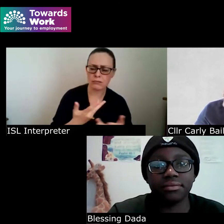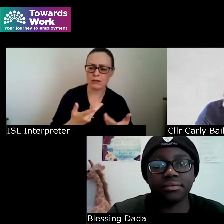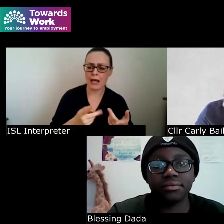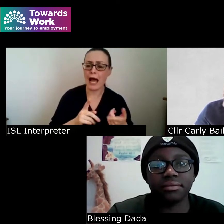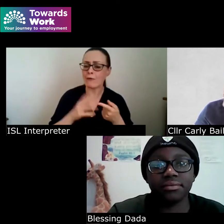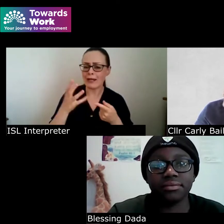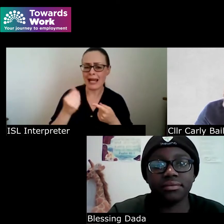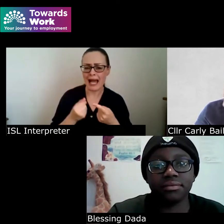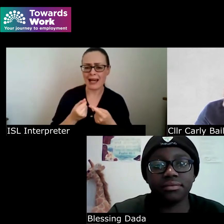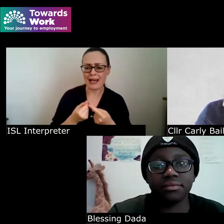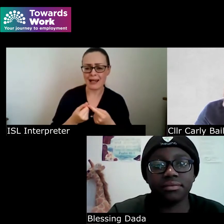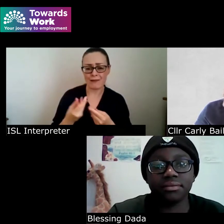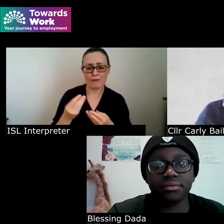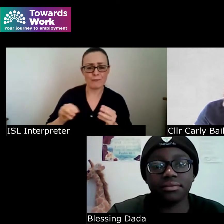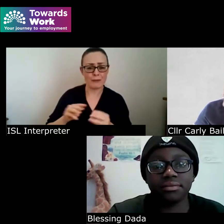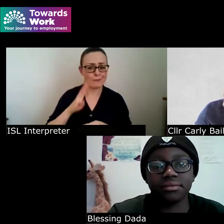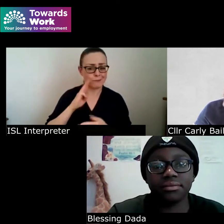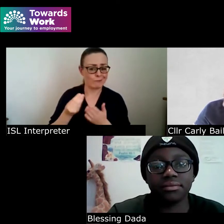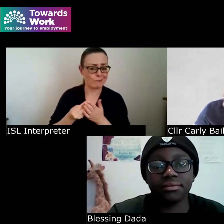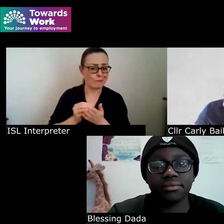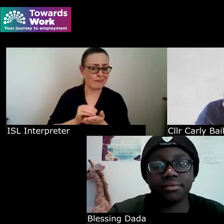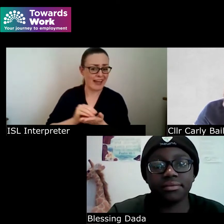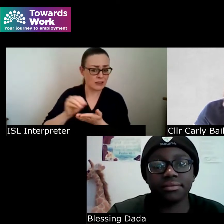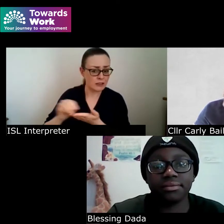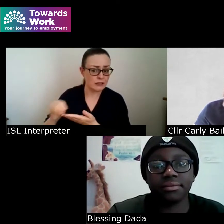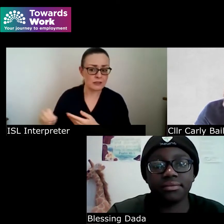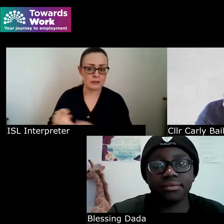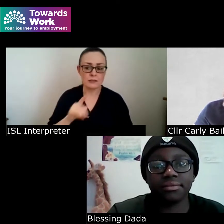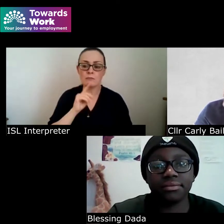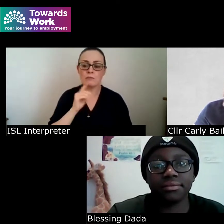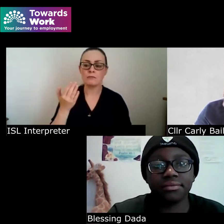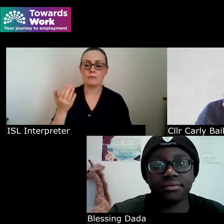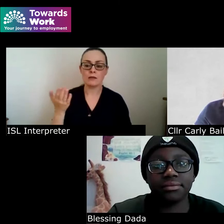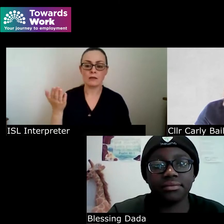when we opened our around for investment we were oversubscribed and we were able to pick